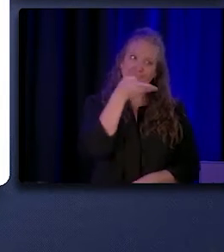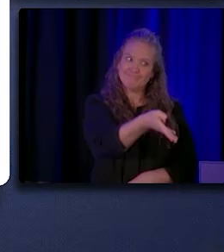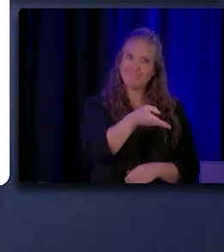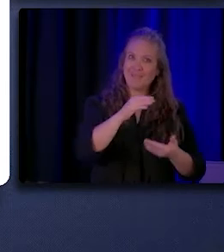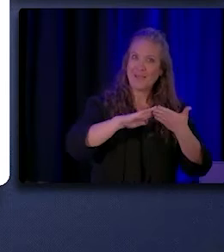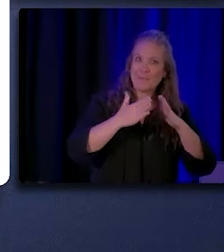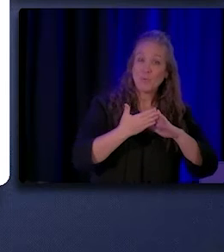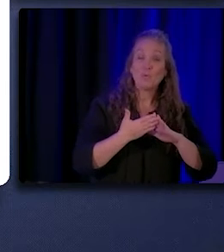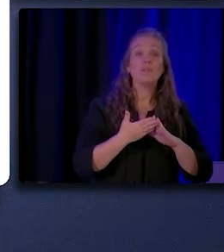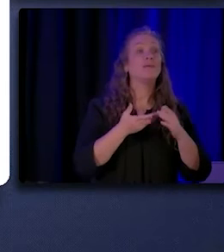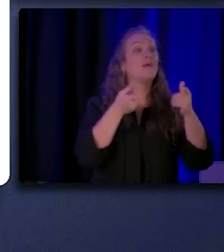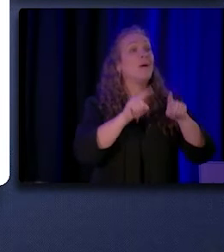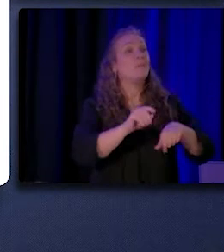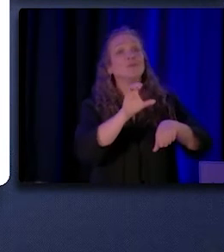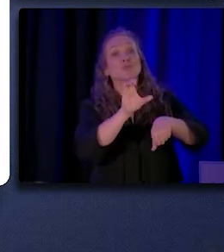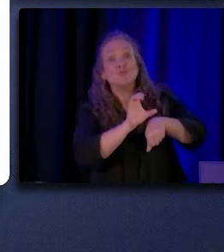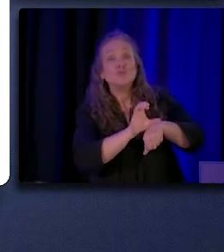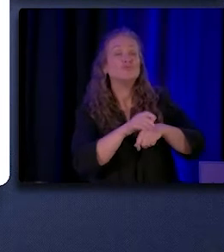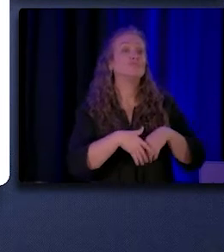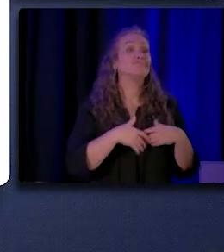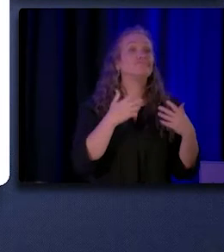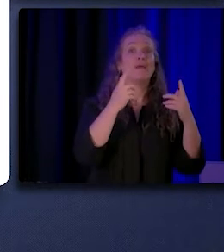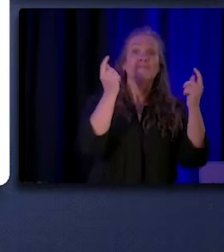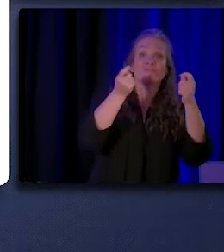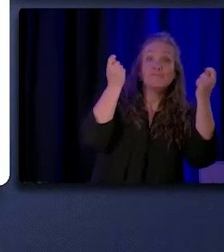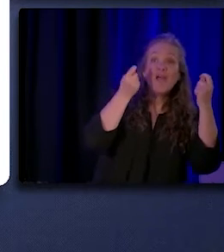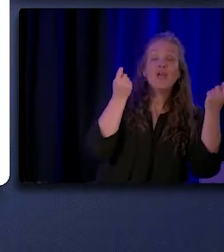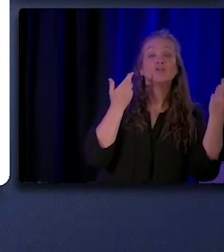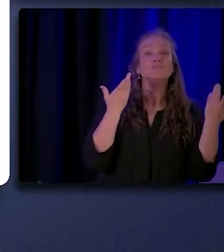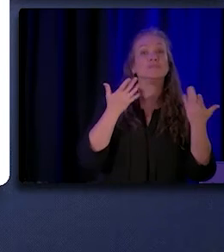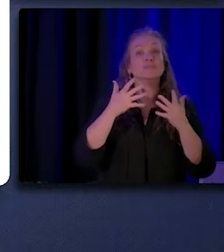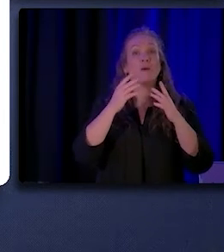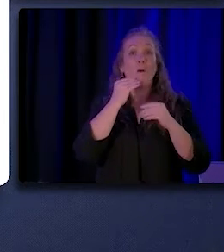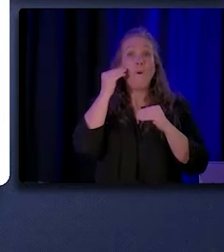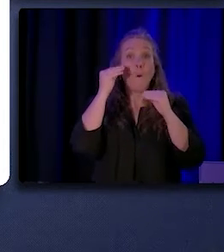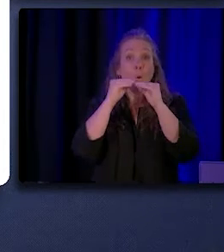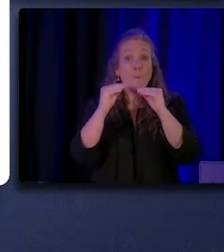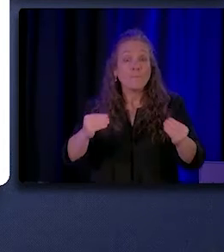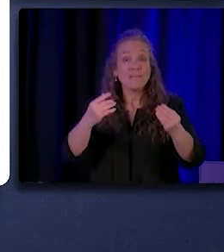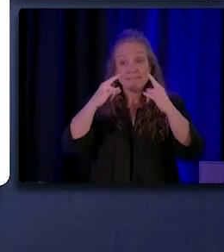churches, homeless encampments, or community centers. This kind of outreach is important